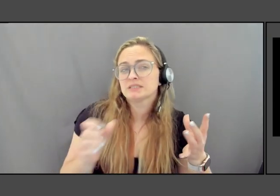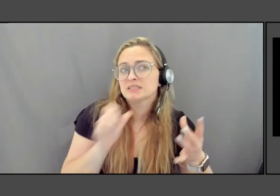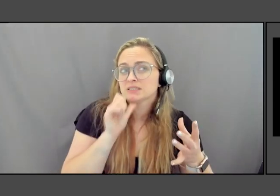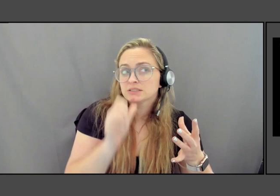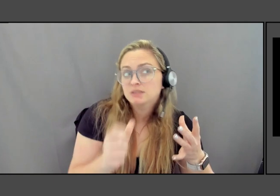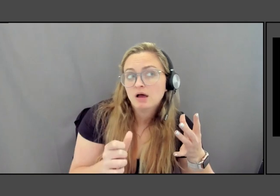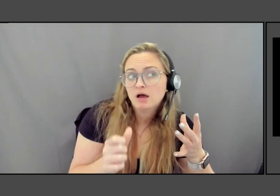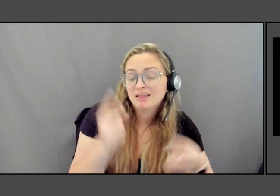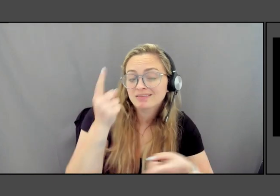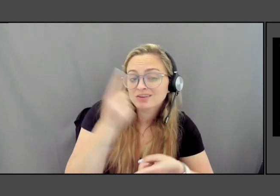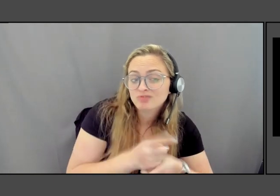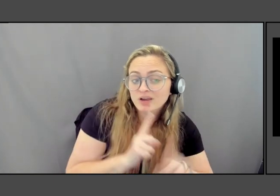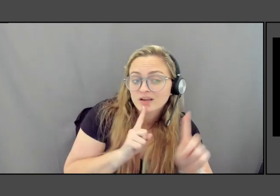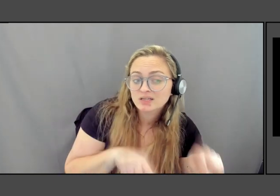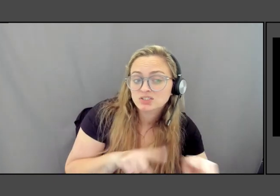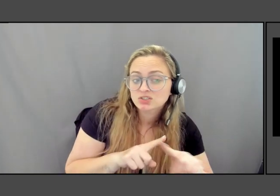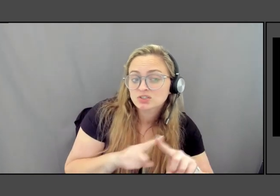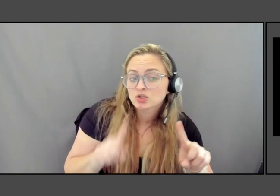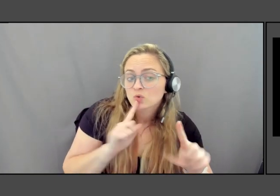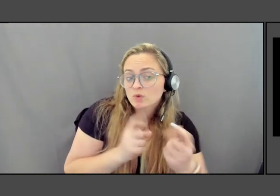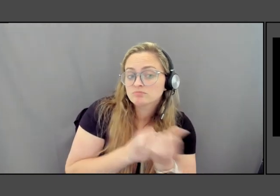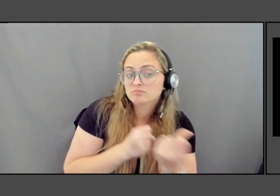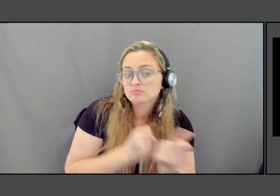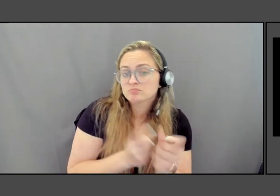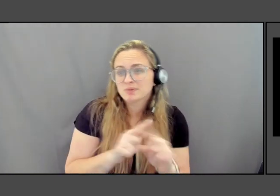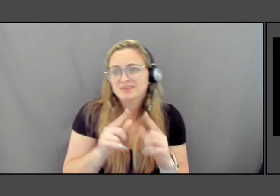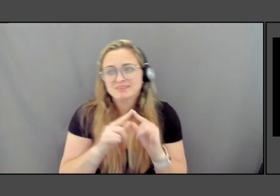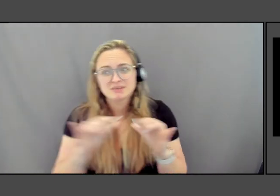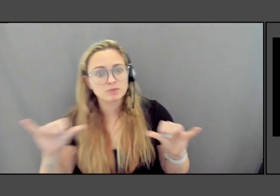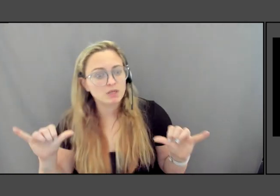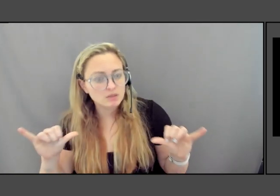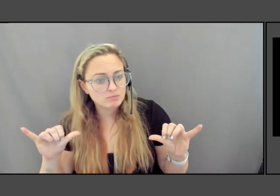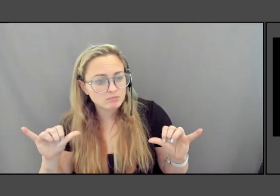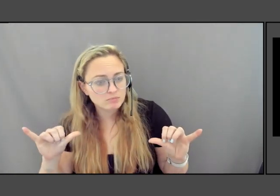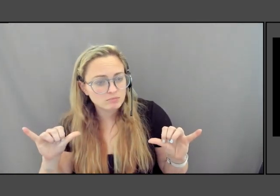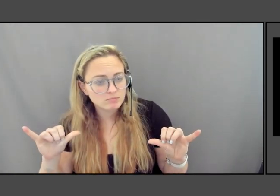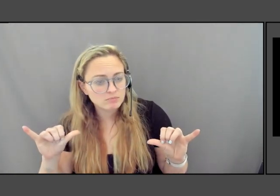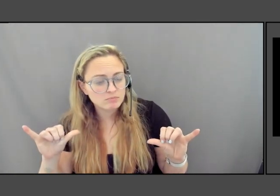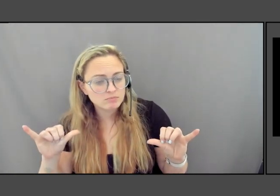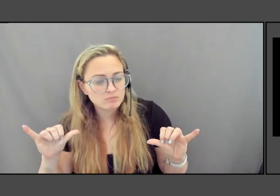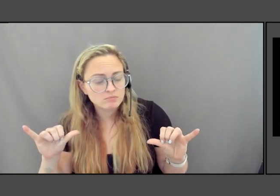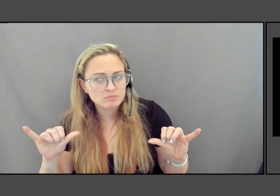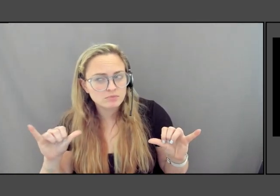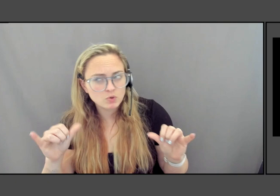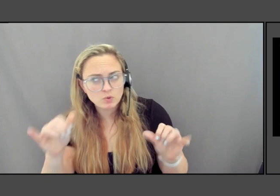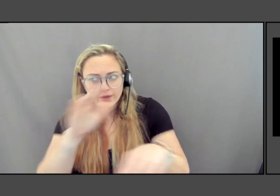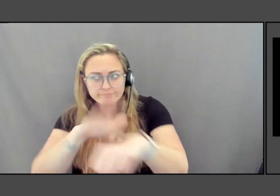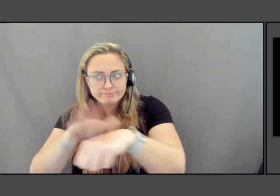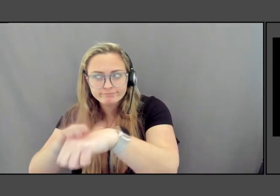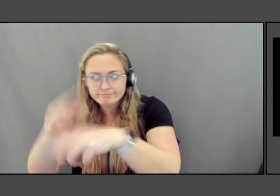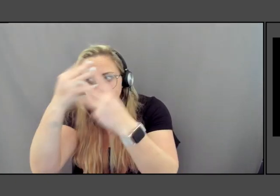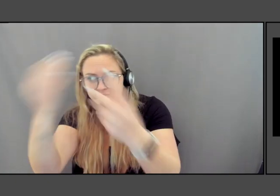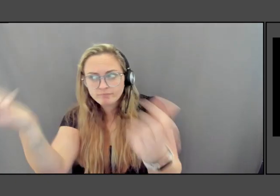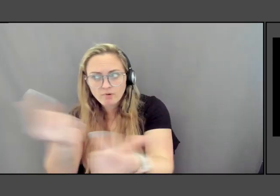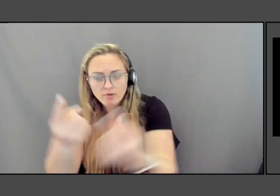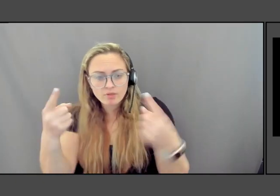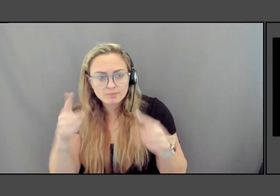you don't want to condone that. But at the same time to be made aware of it and then actions made are really important.